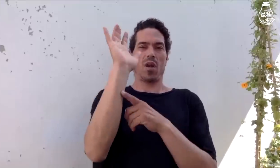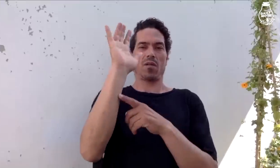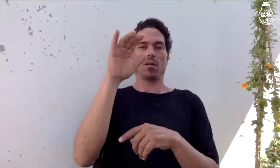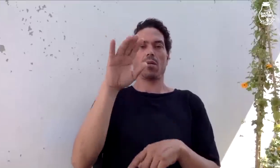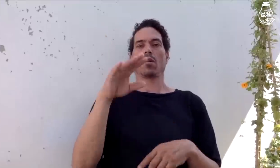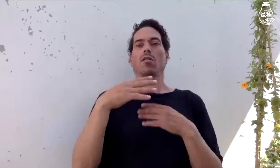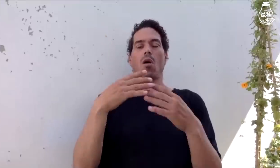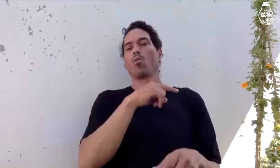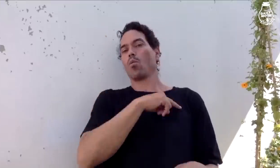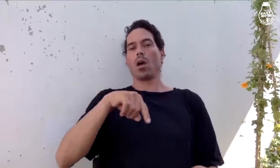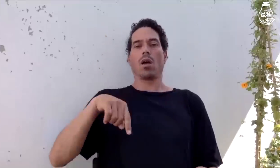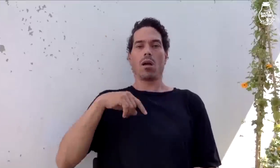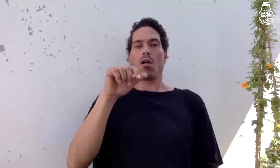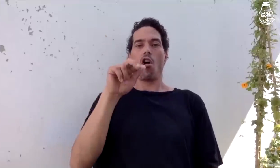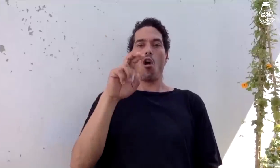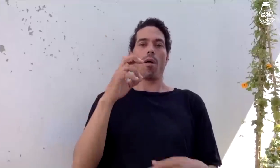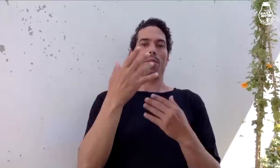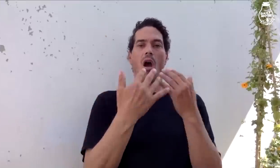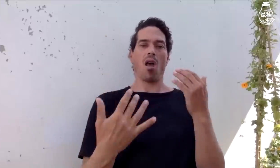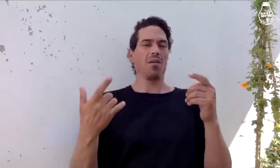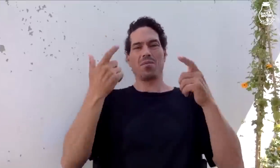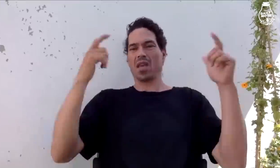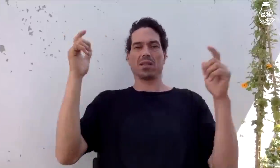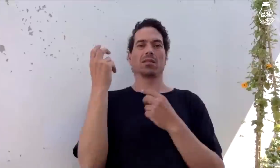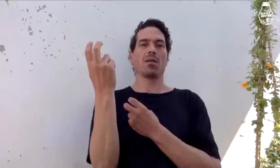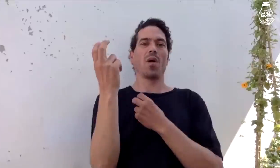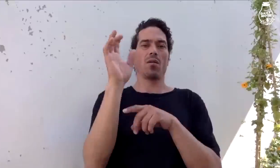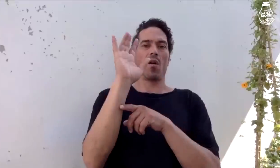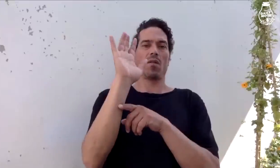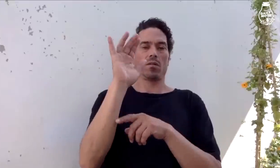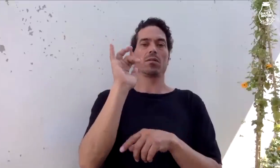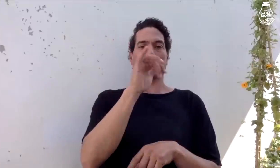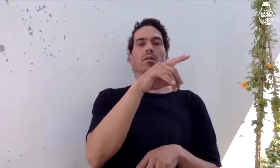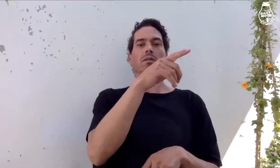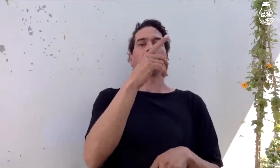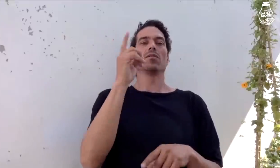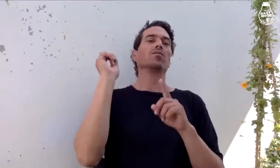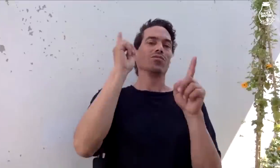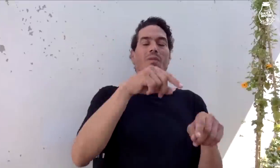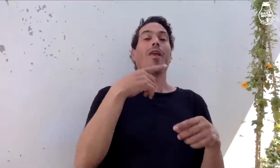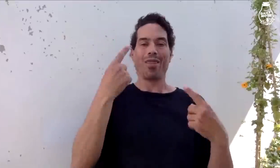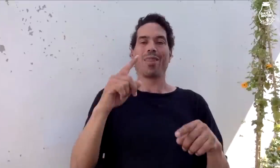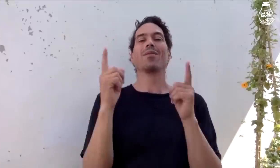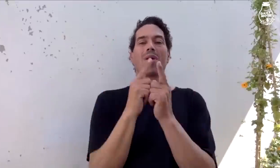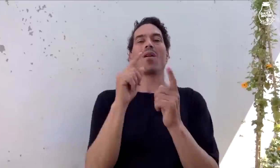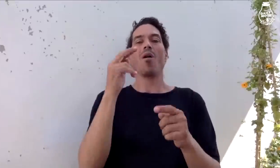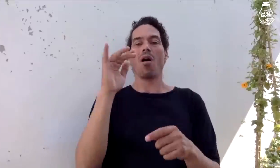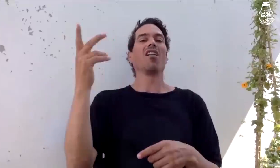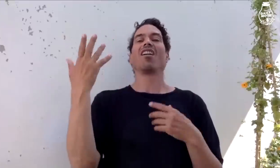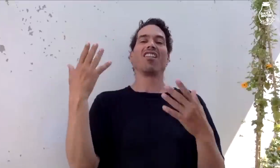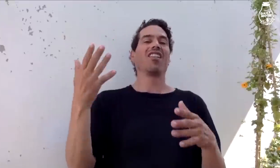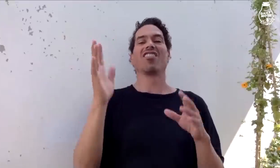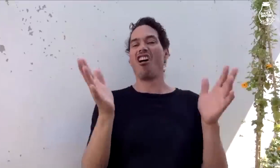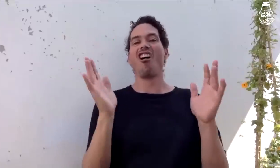movie, "We Are Blood". It's a big skateboarding film. So I was there and I met Tony,